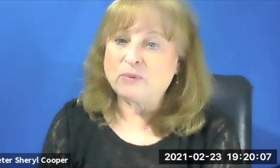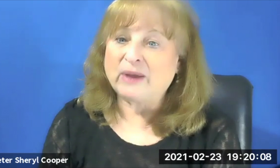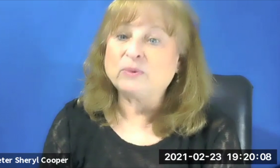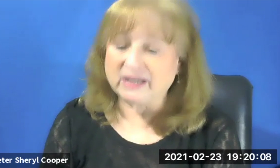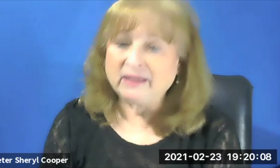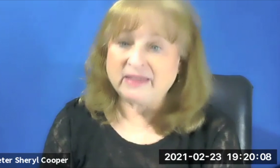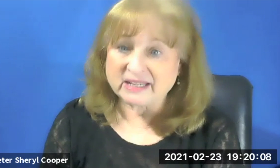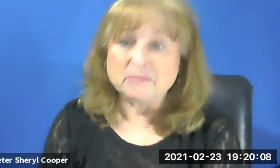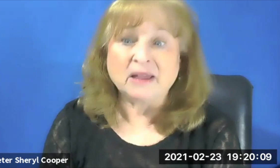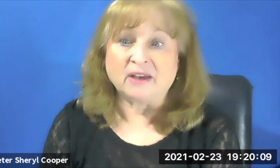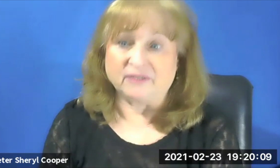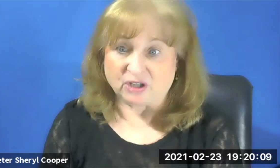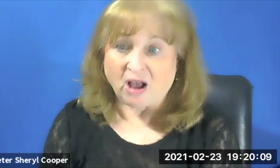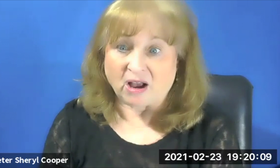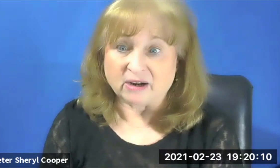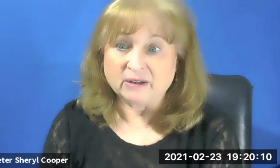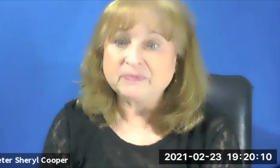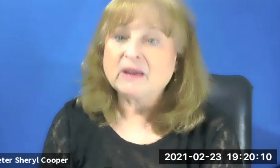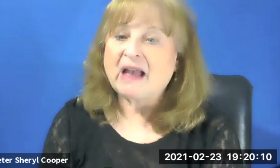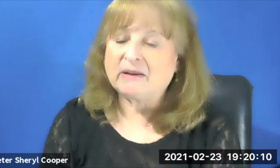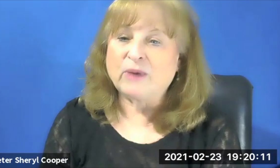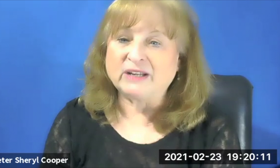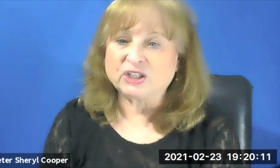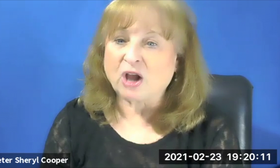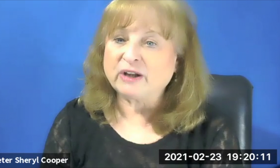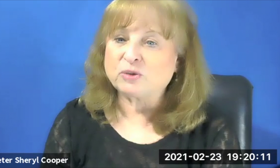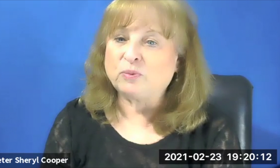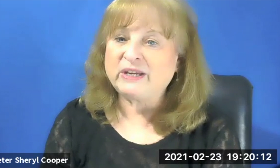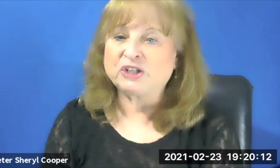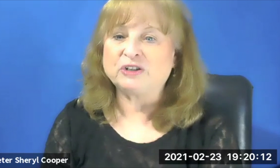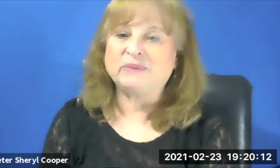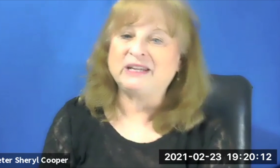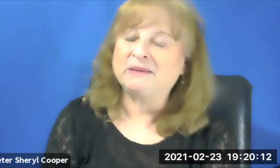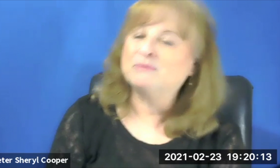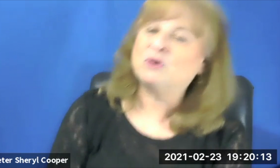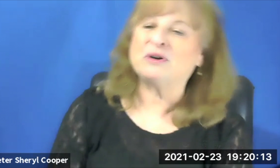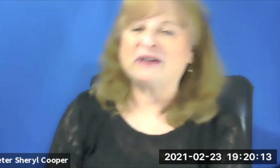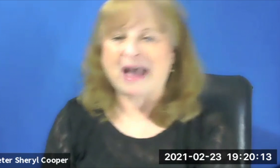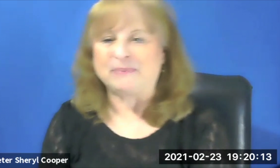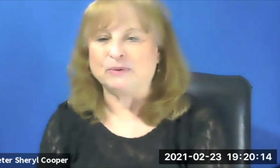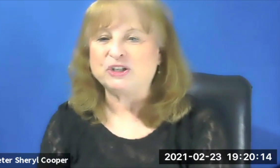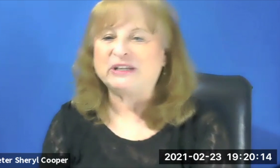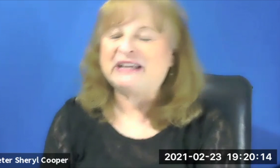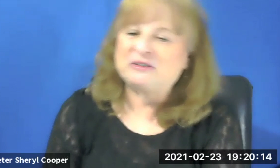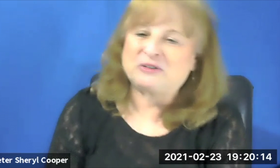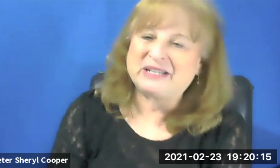when we're in this month of Adar, when it starts , is why I had be more happy. We should